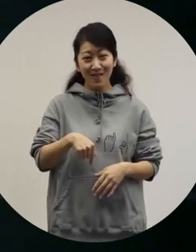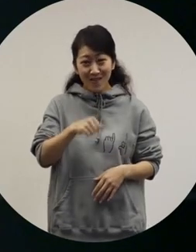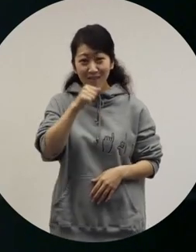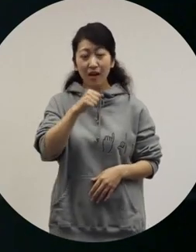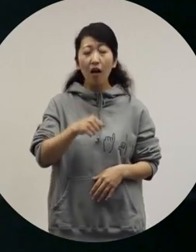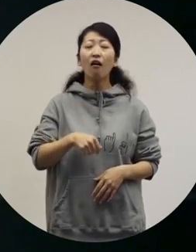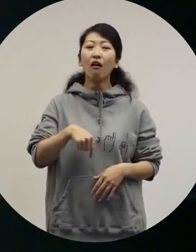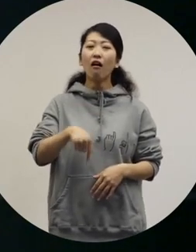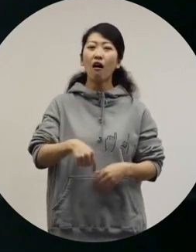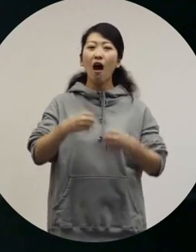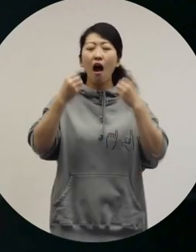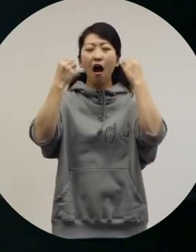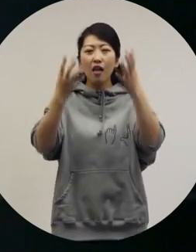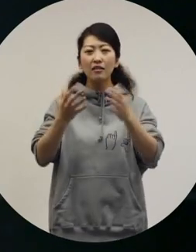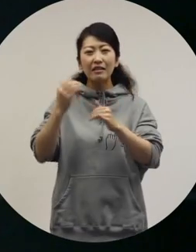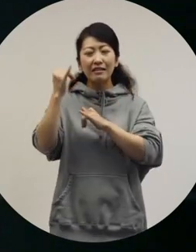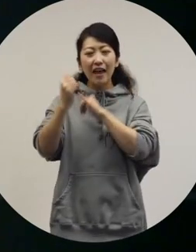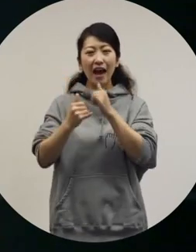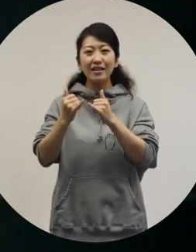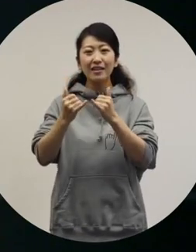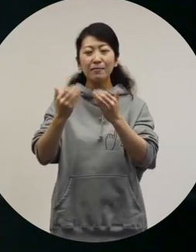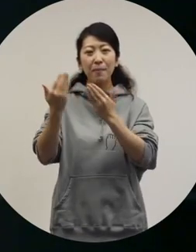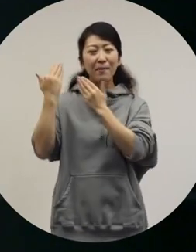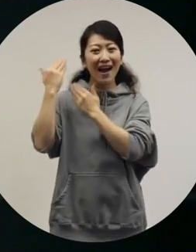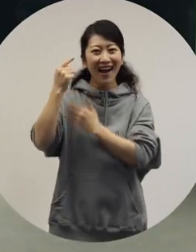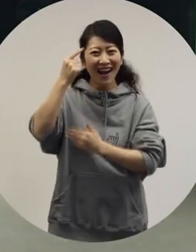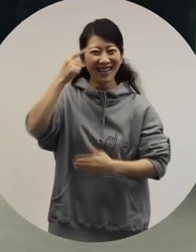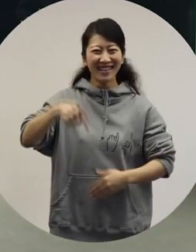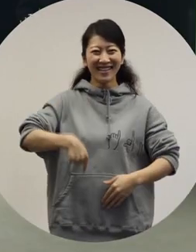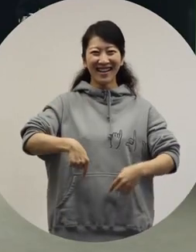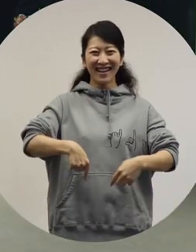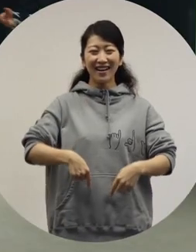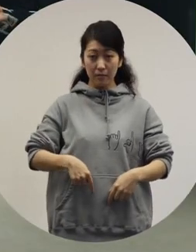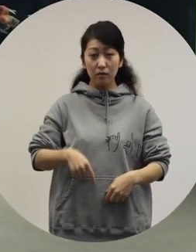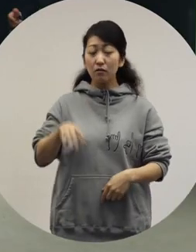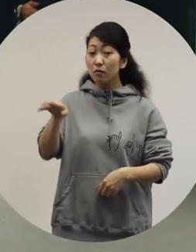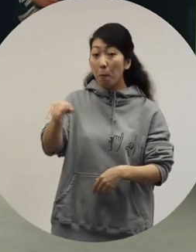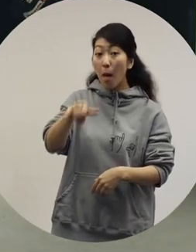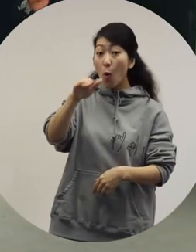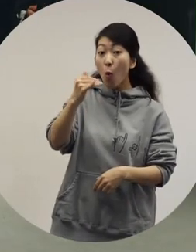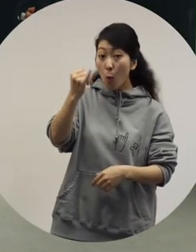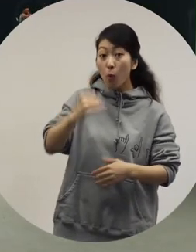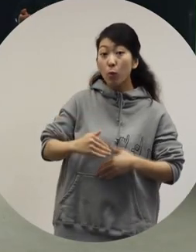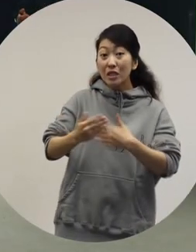and I felt like I was in a new age. [Ochiai] When Peco was pregnant,